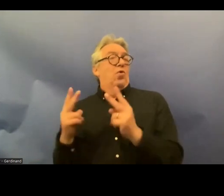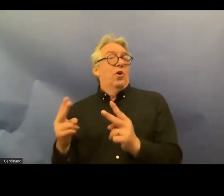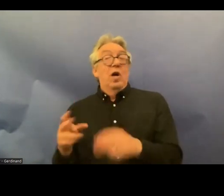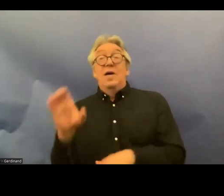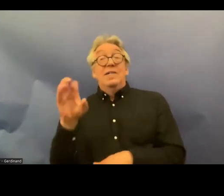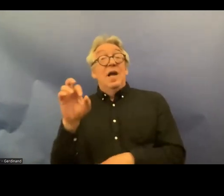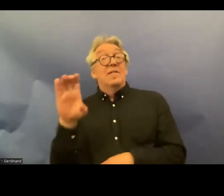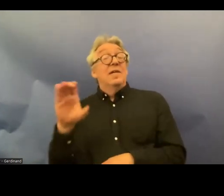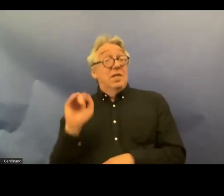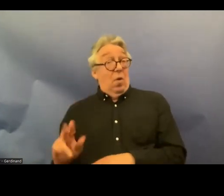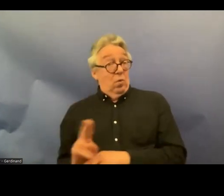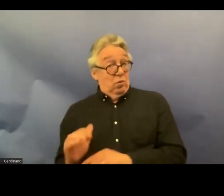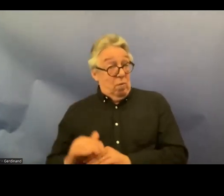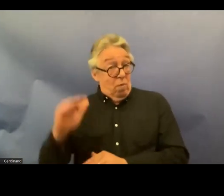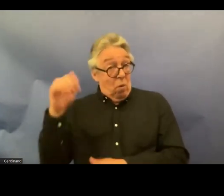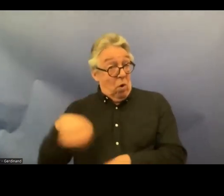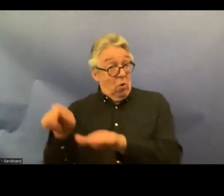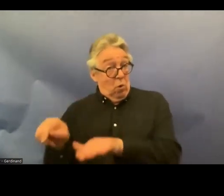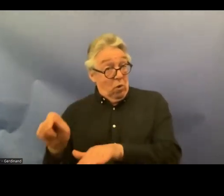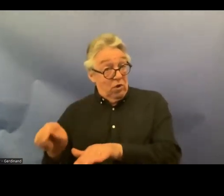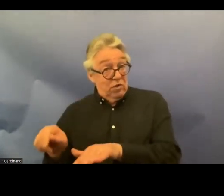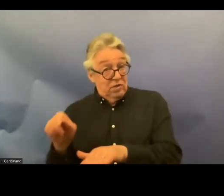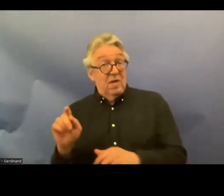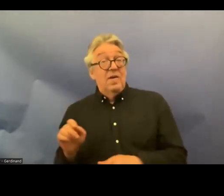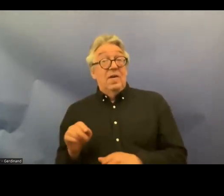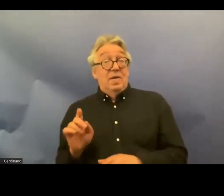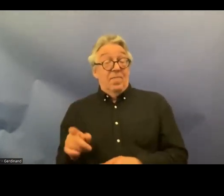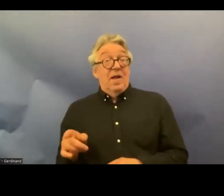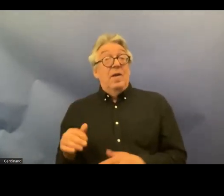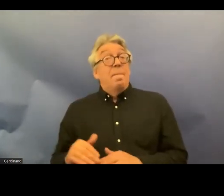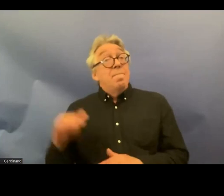courts and increased action to align Swedish law with the CRC so my point is